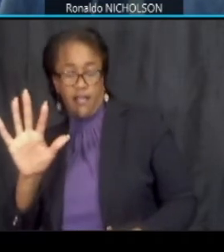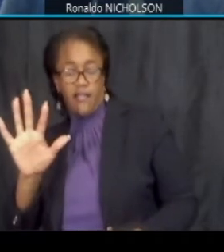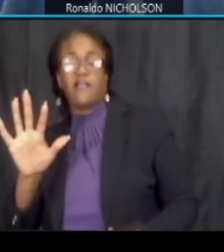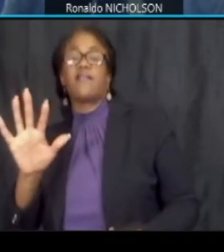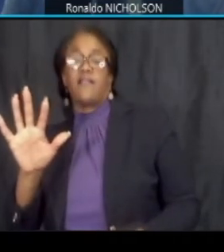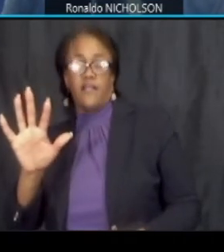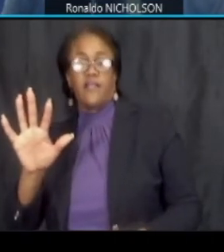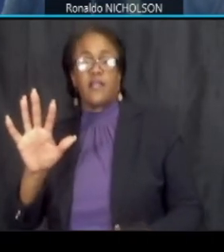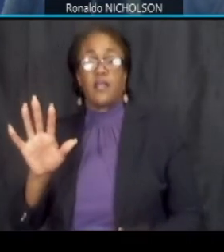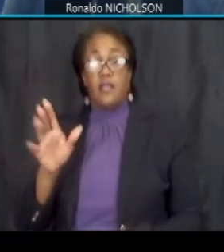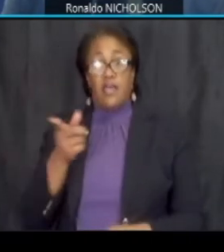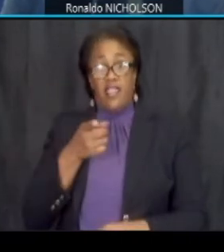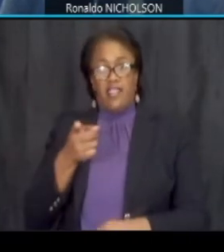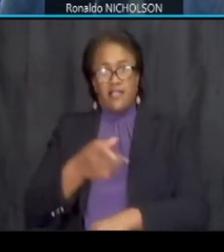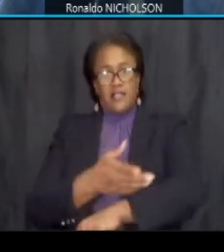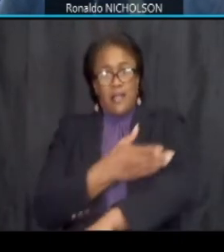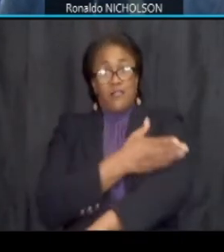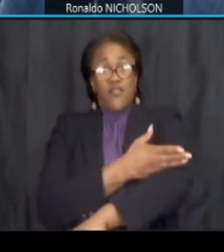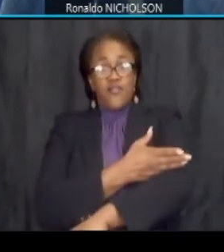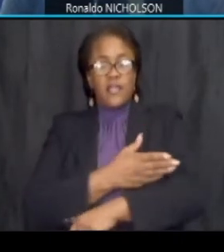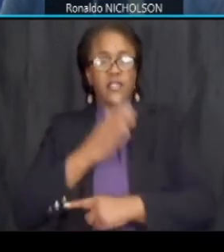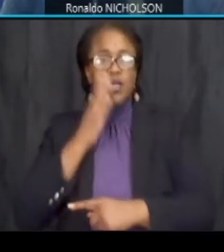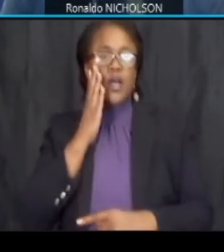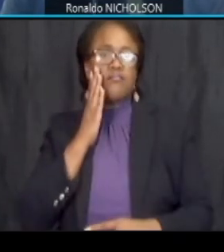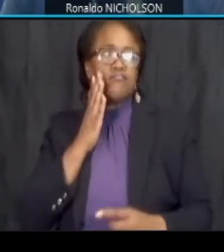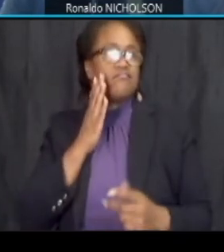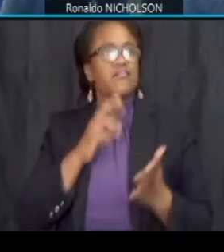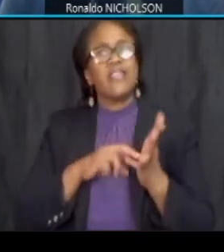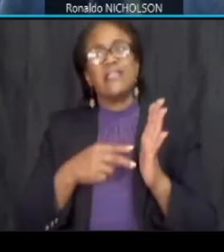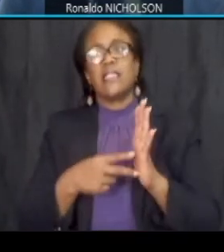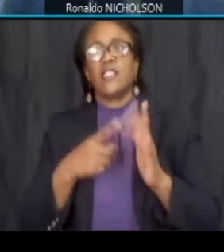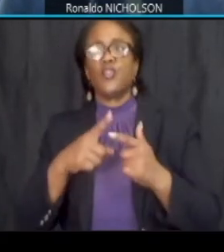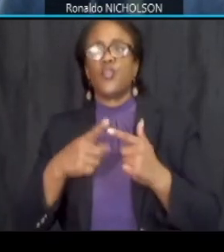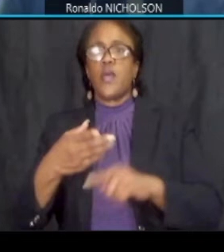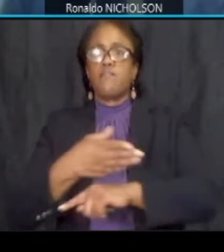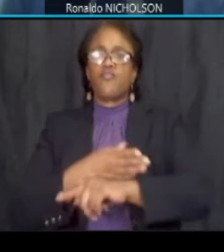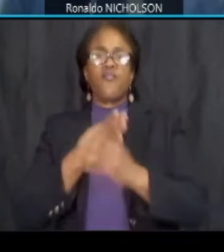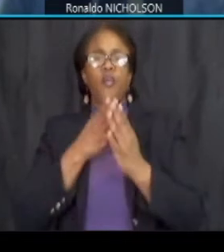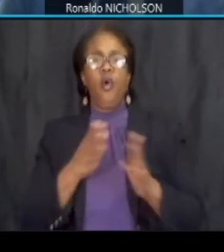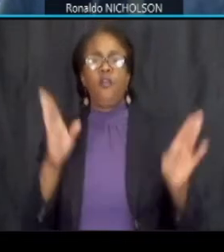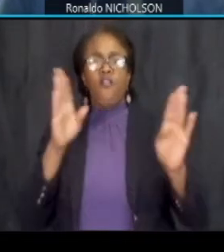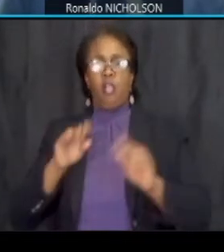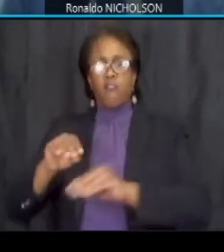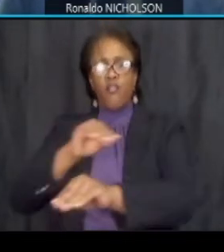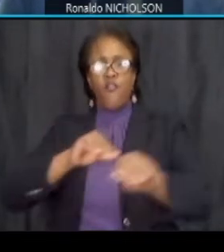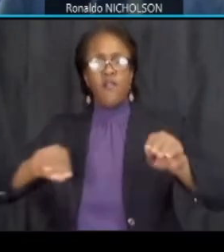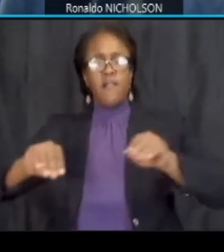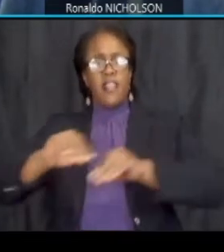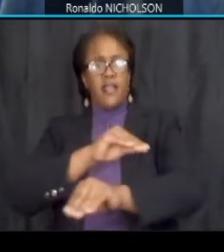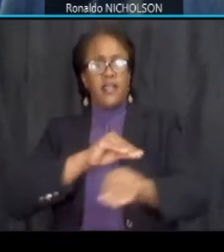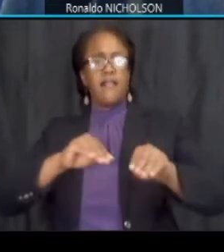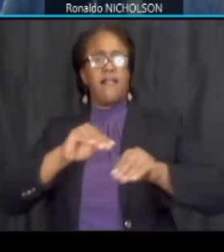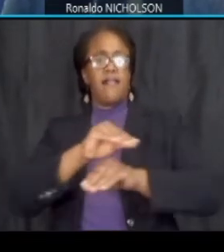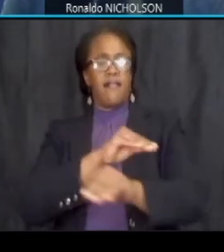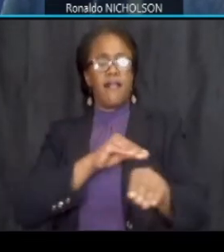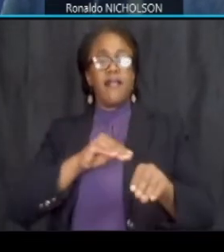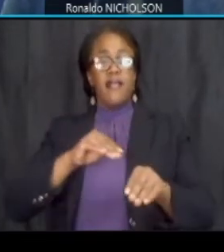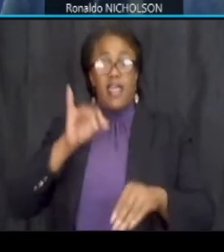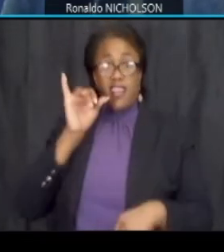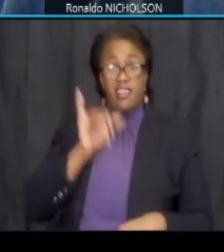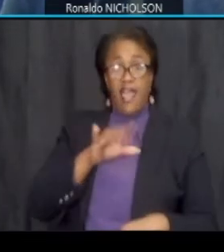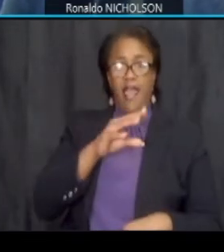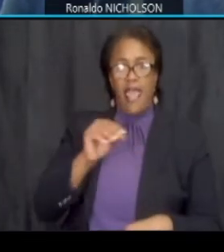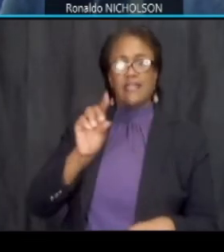these enhancements are intended to improve overall mobility again on this and the dc 295 corridor